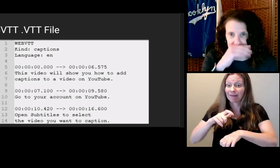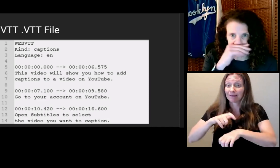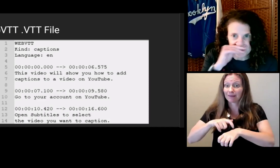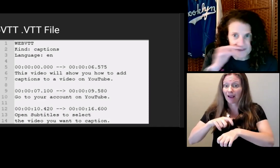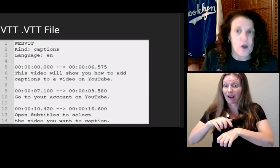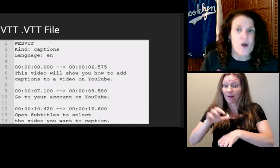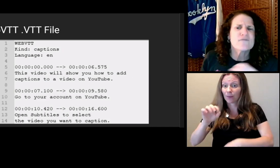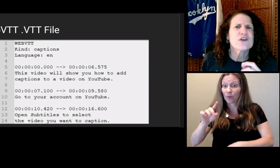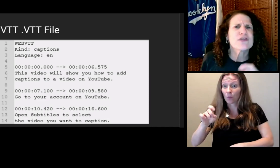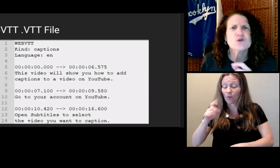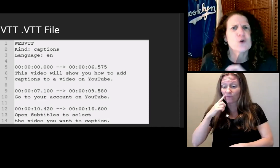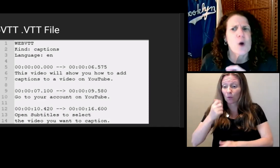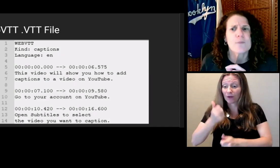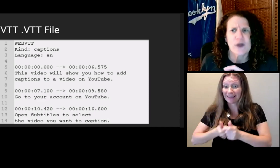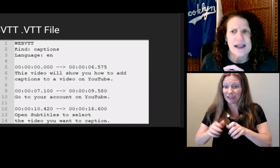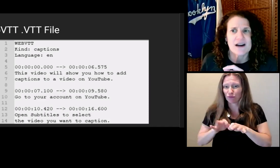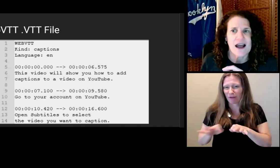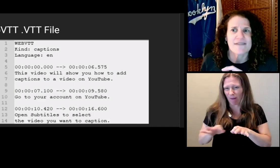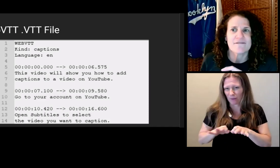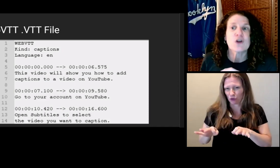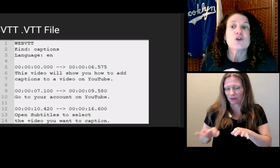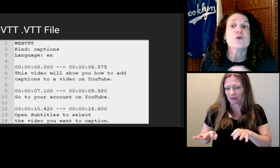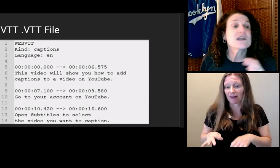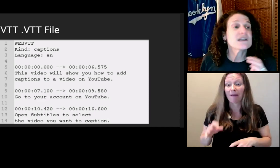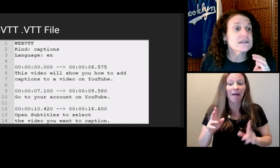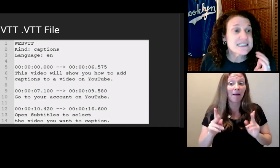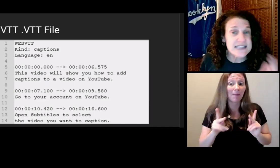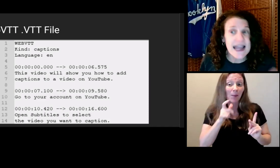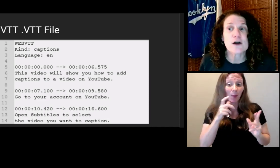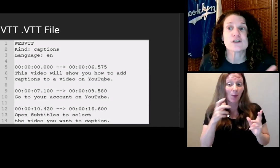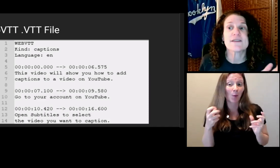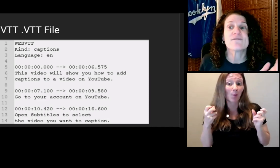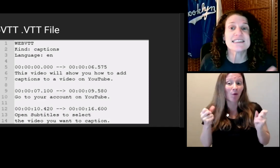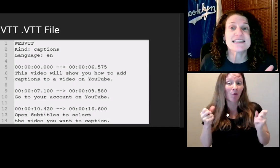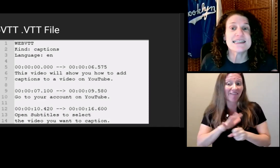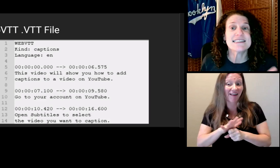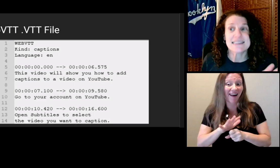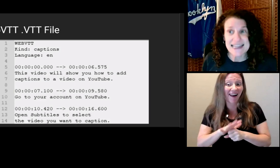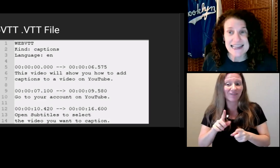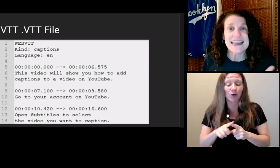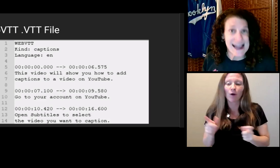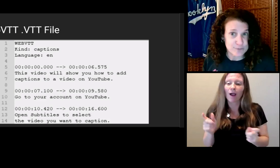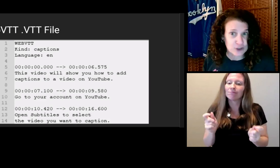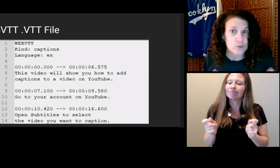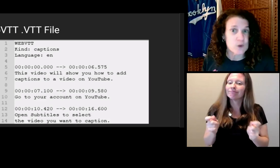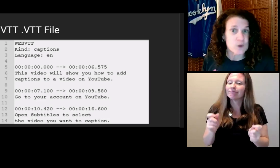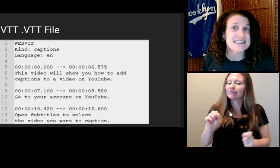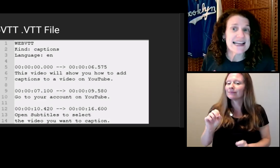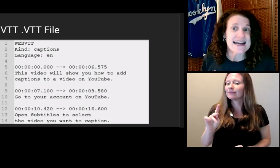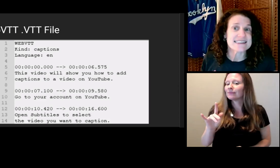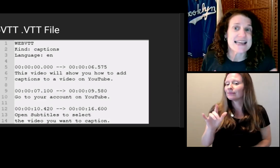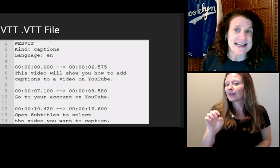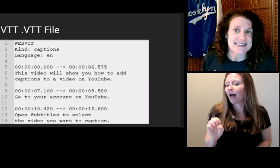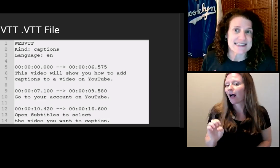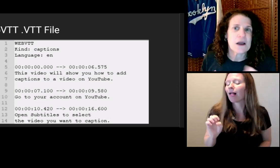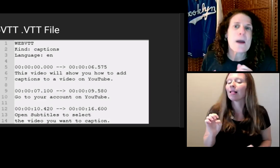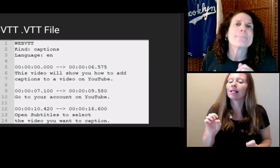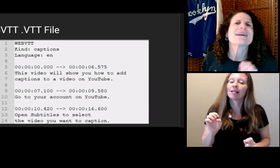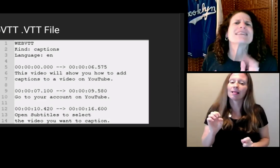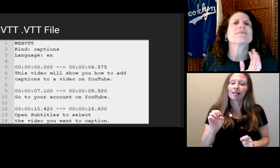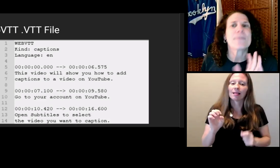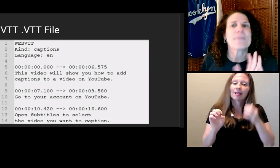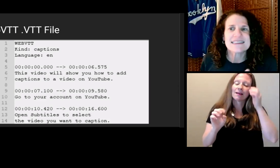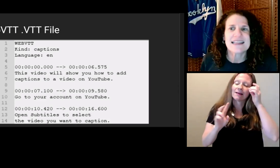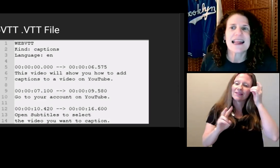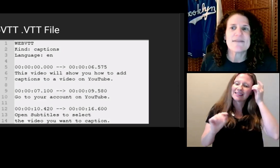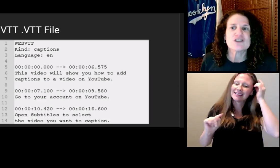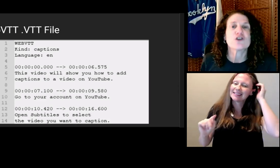For those who are brave enough, you can use the VTT caption, but it's best to leave it